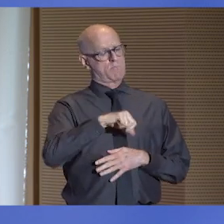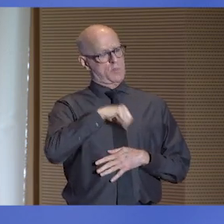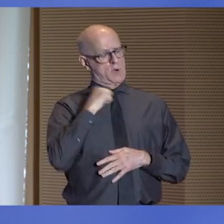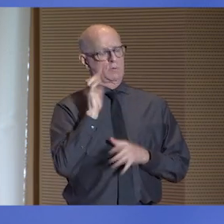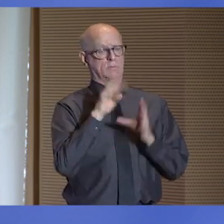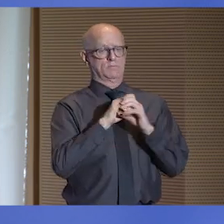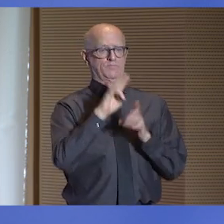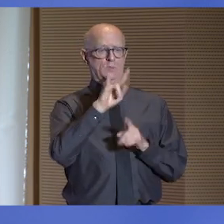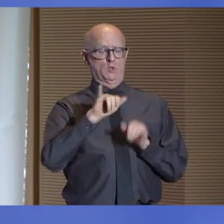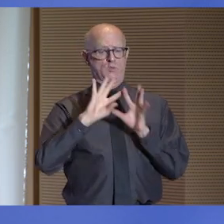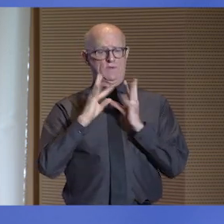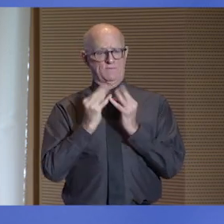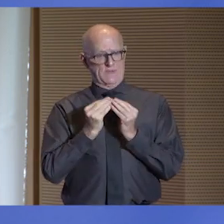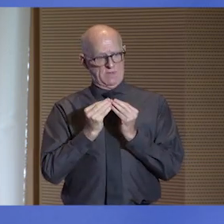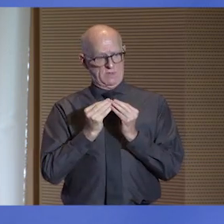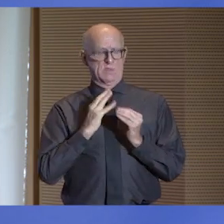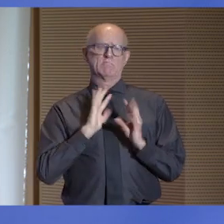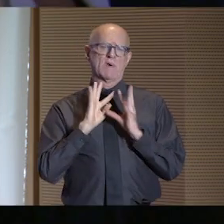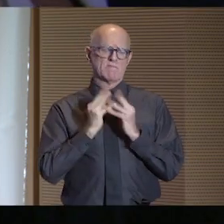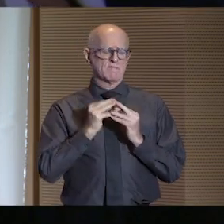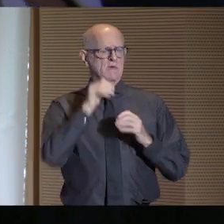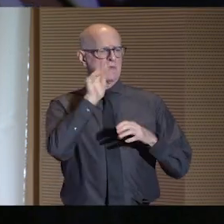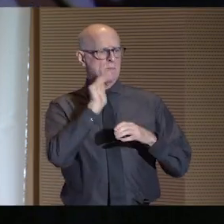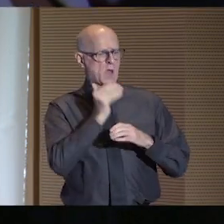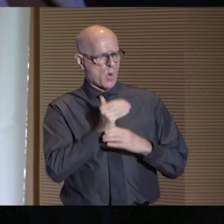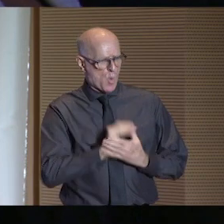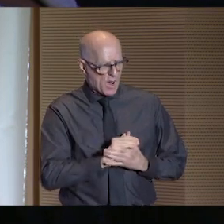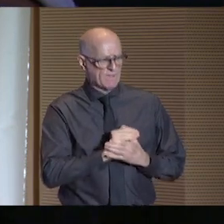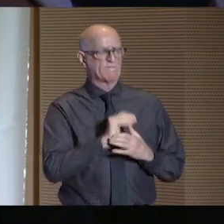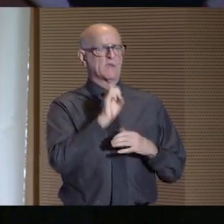My own family includes my wife, Erica, a Brooklyn College graduate,